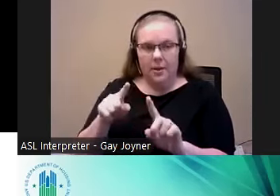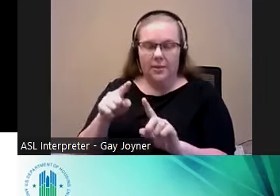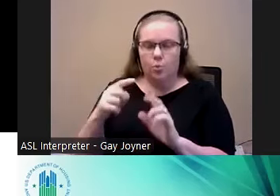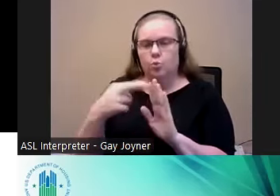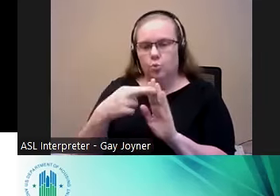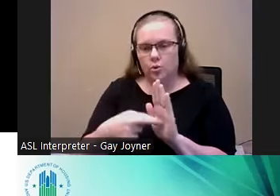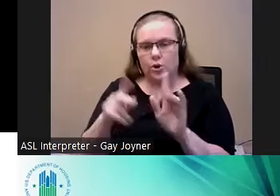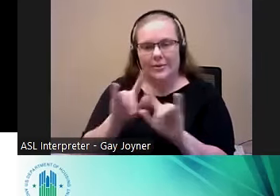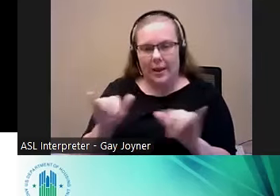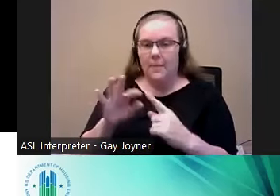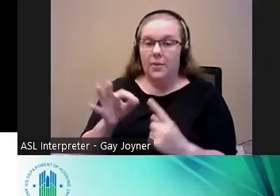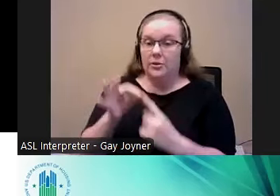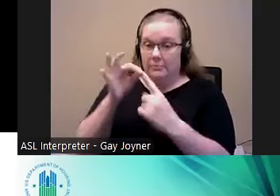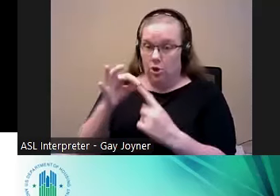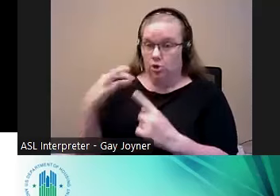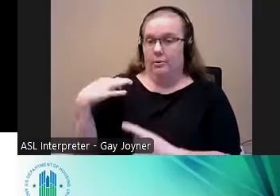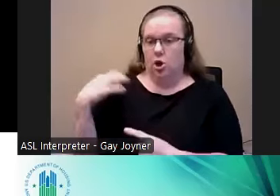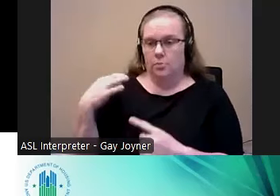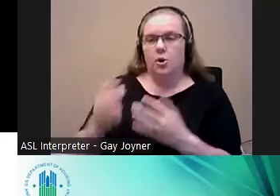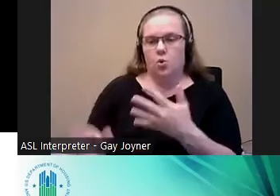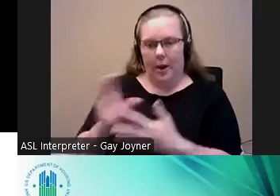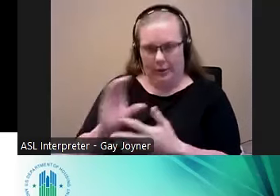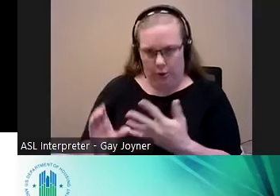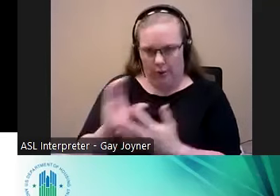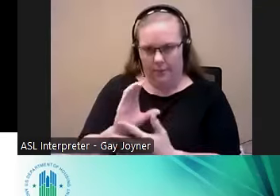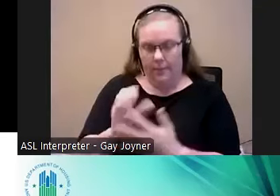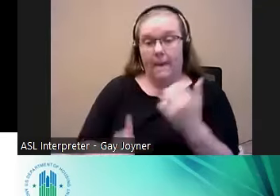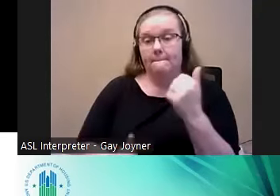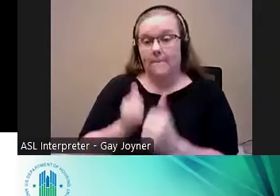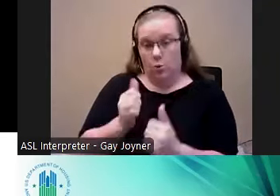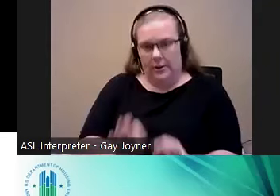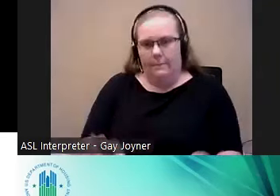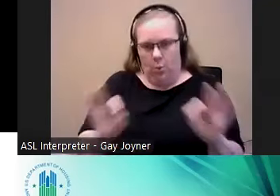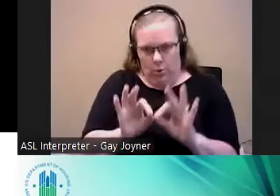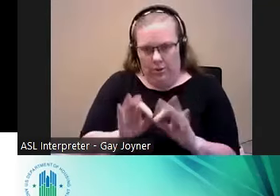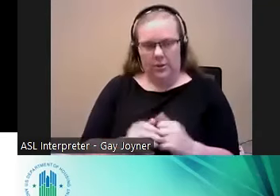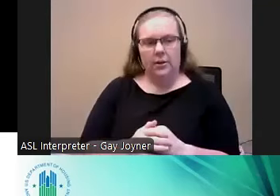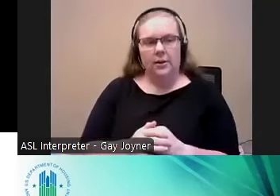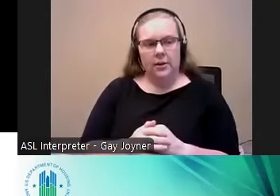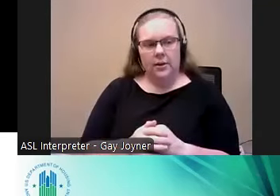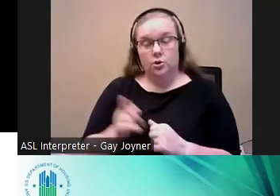eligibility criteria. -- Towards rent. Most important lay. And so, you may have heard of